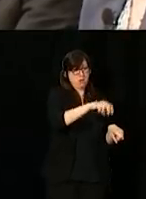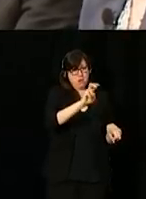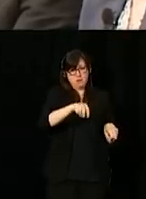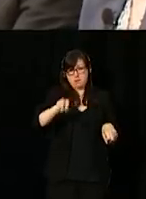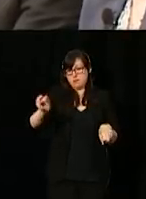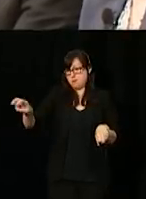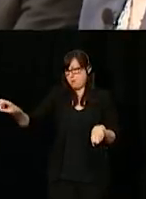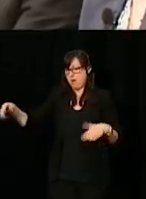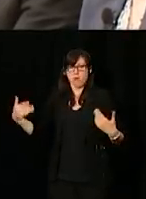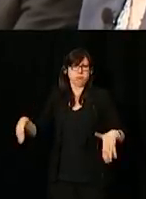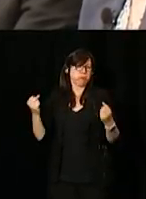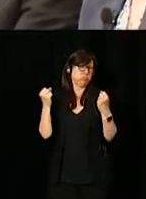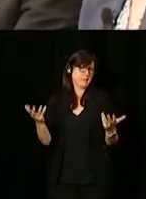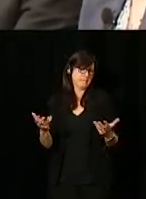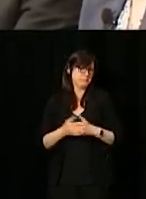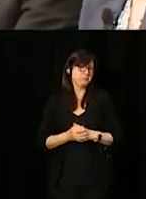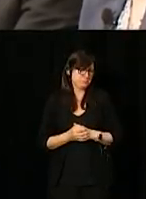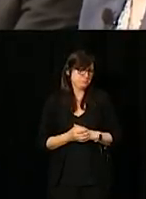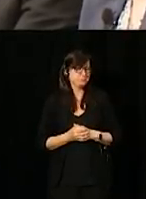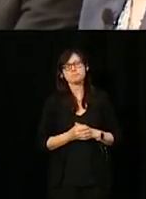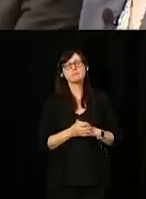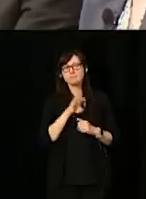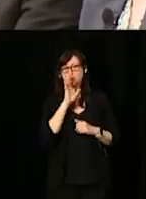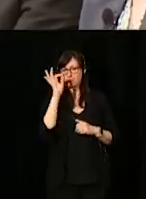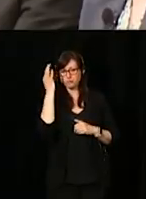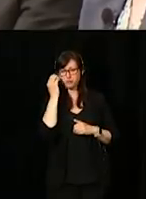[Speaking in French]